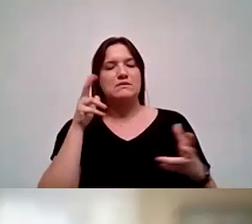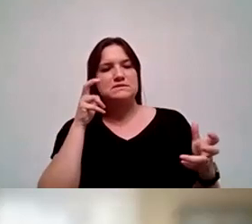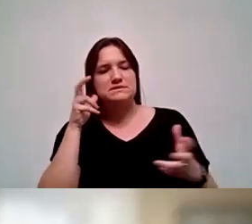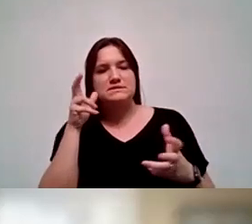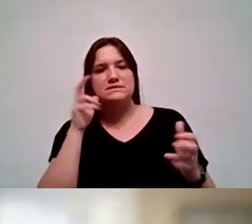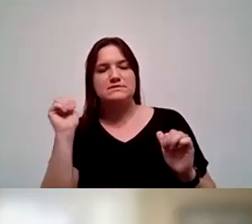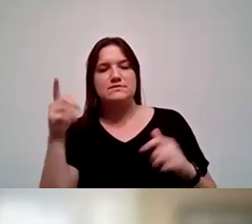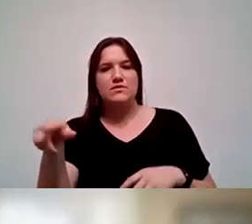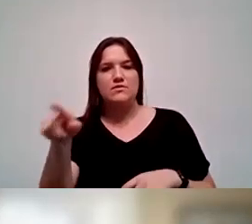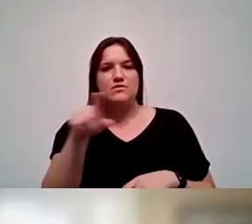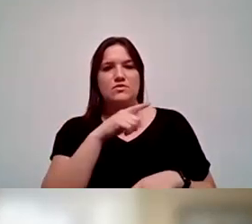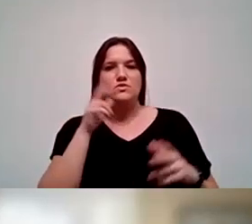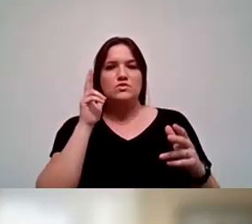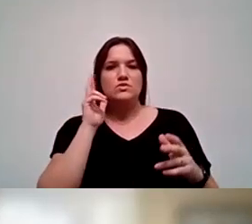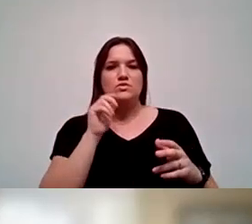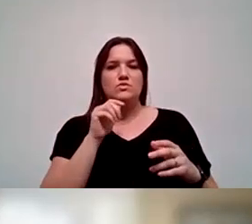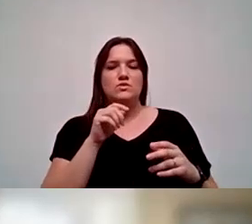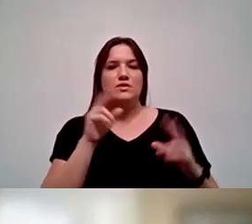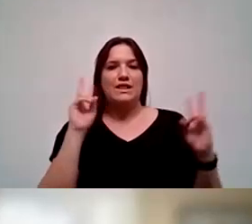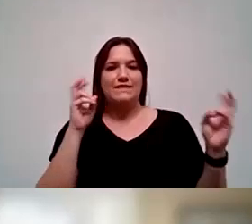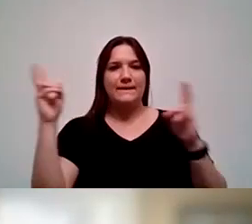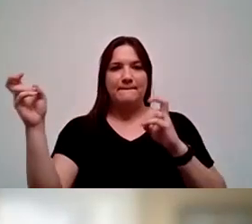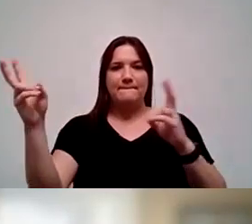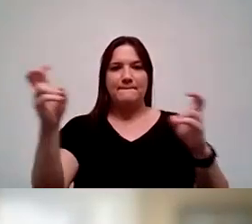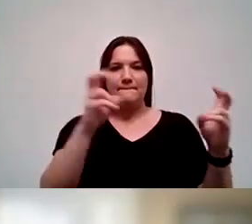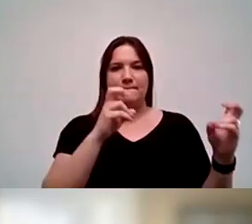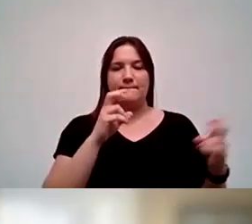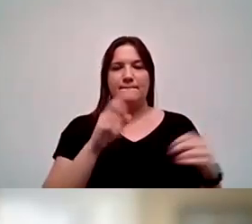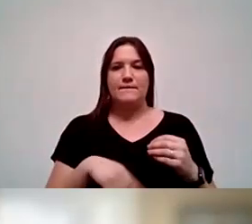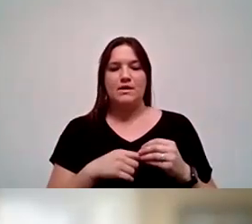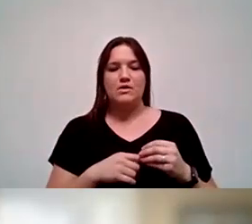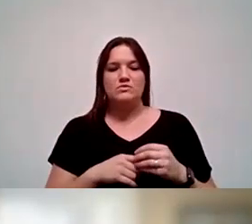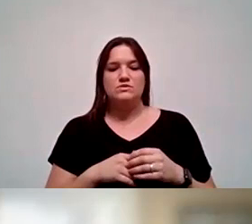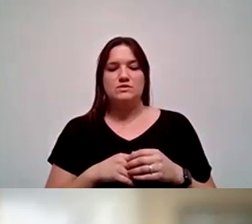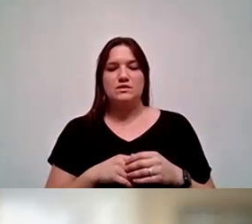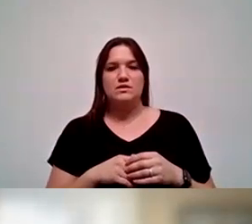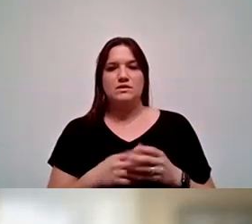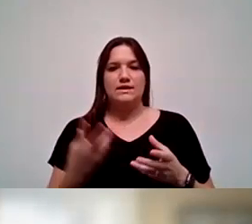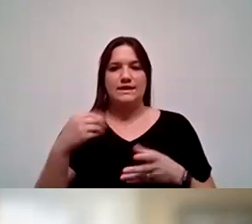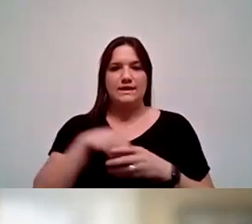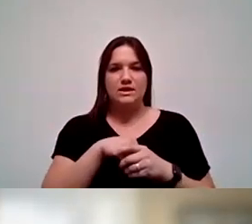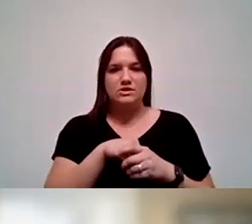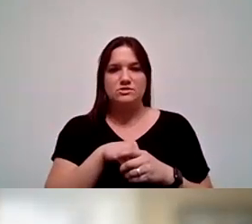you may have heard a theme emerge about engagement and